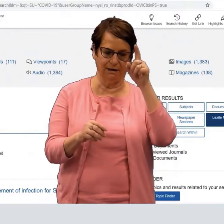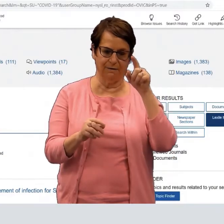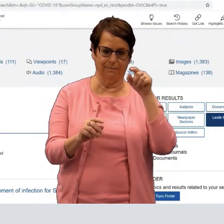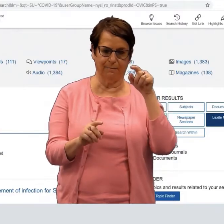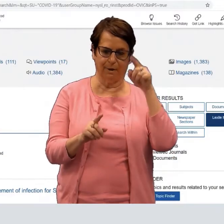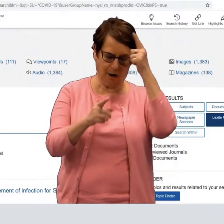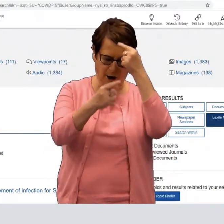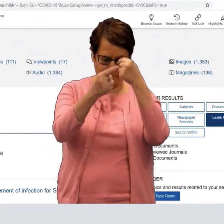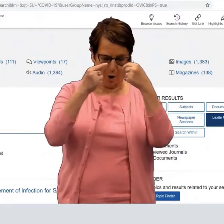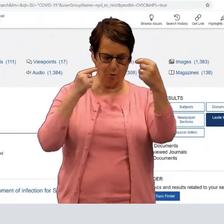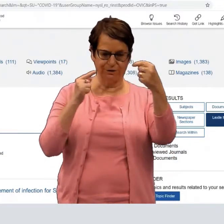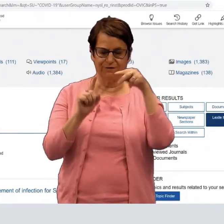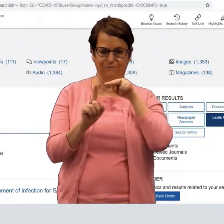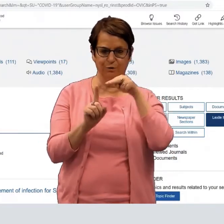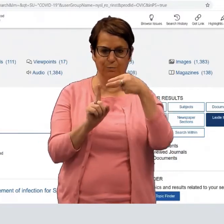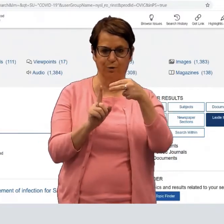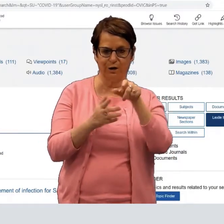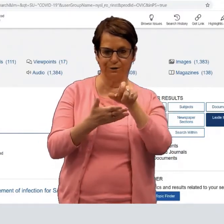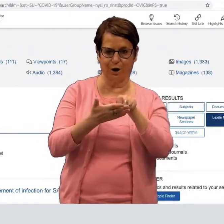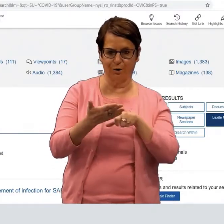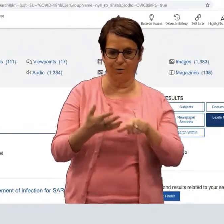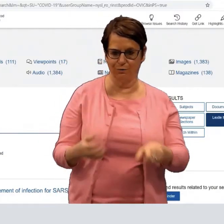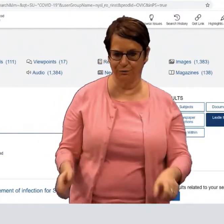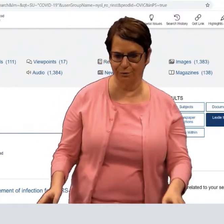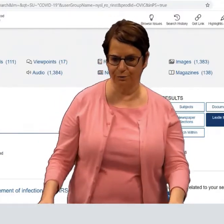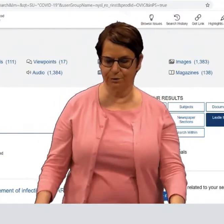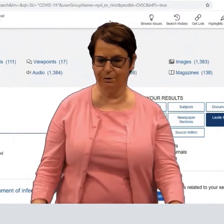I will scroll down to the opposing viewpoints articles.